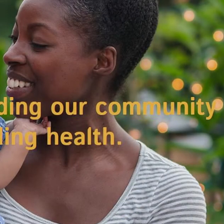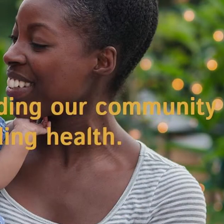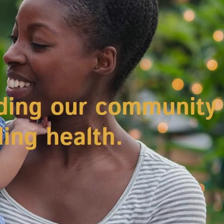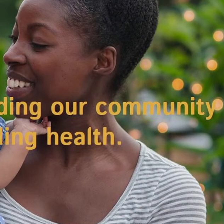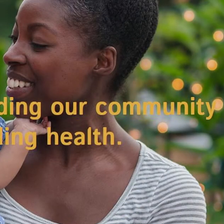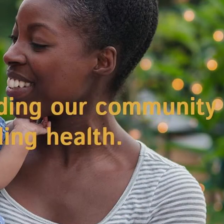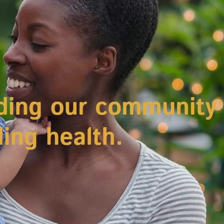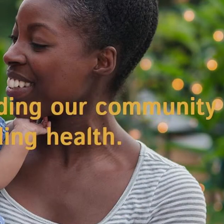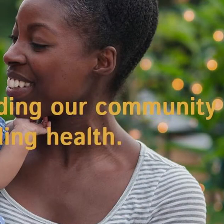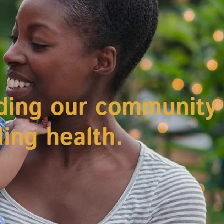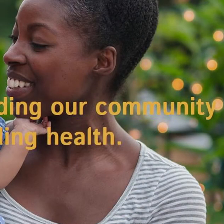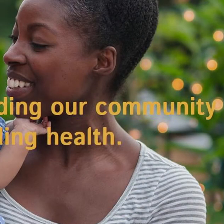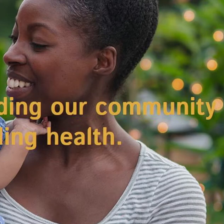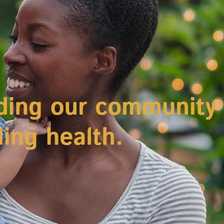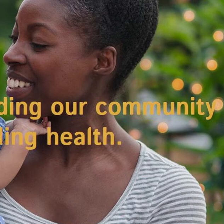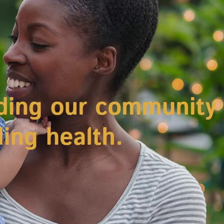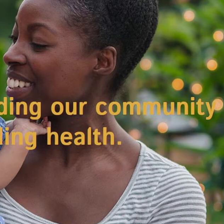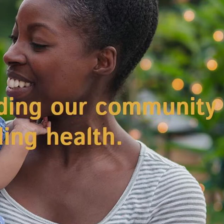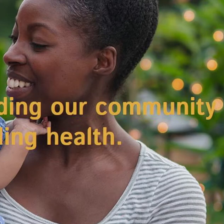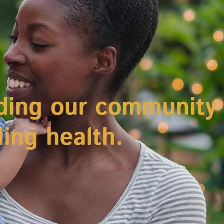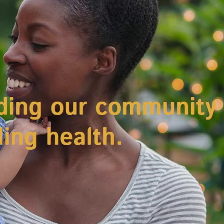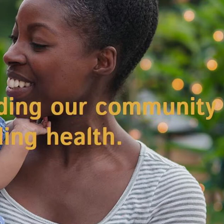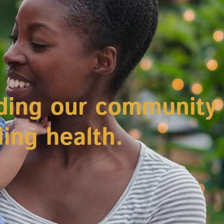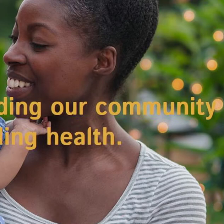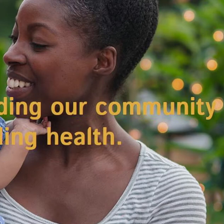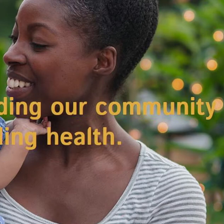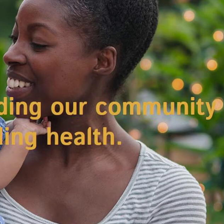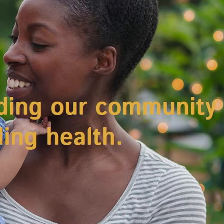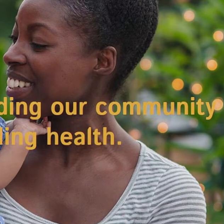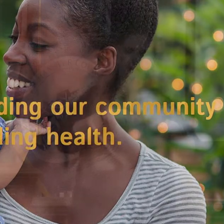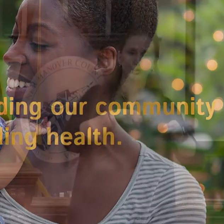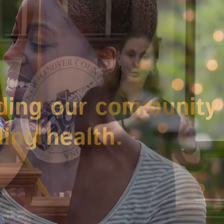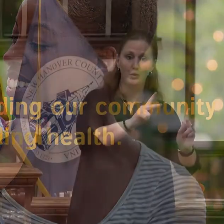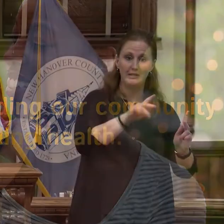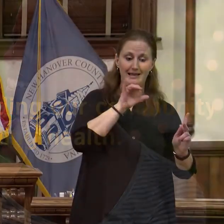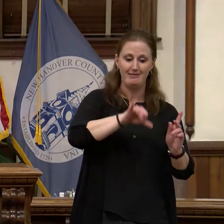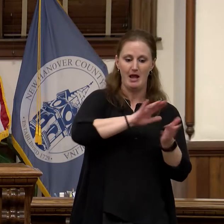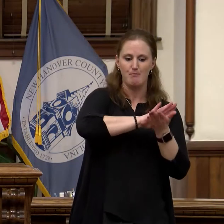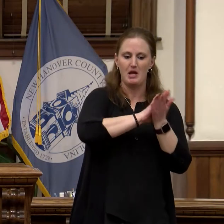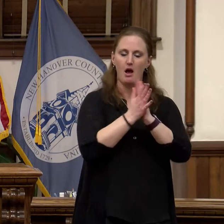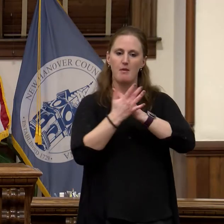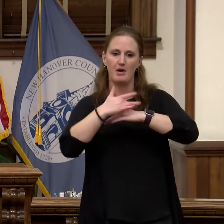know any and all opportunities that are available to ensure that our hospital